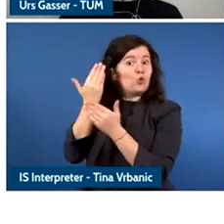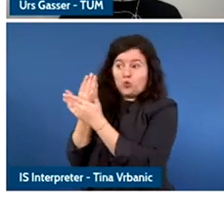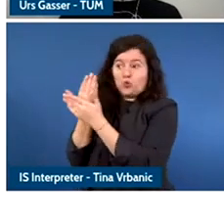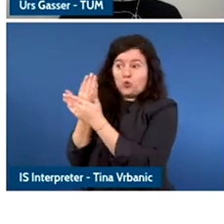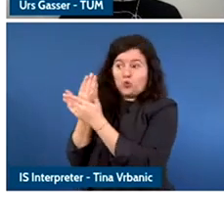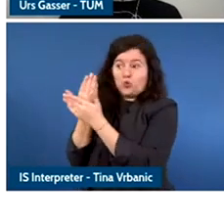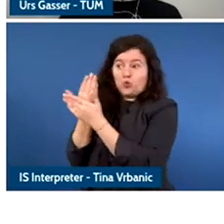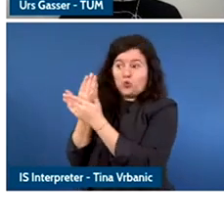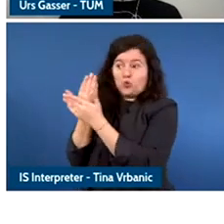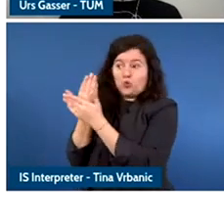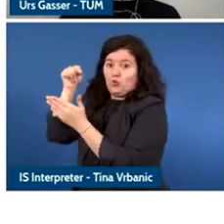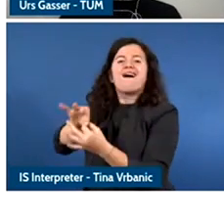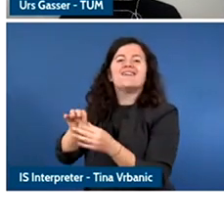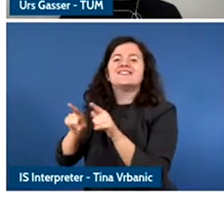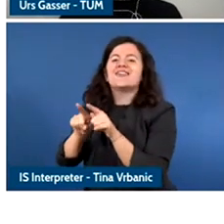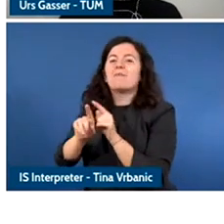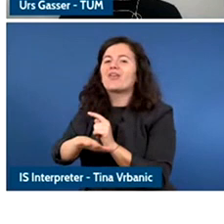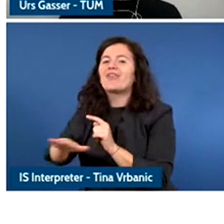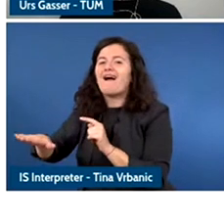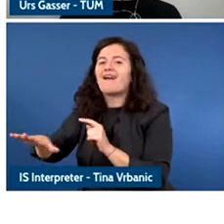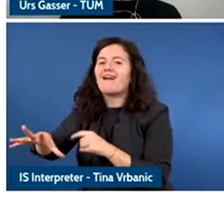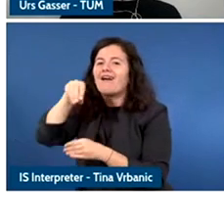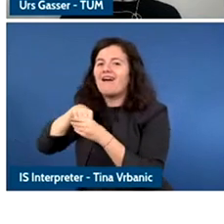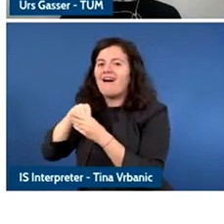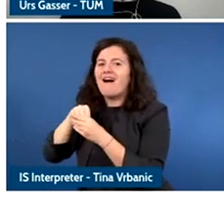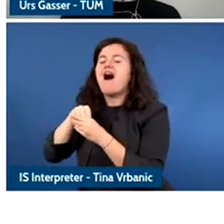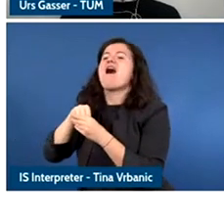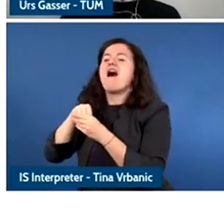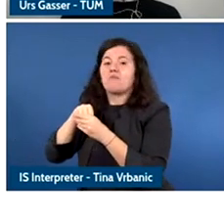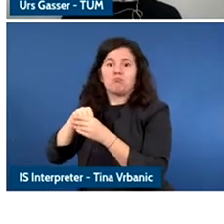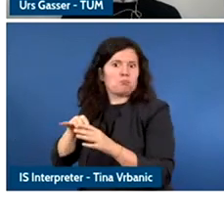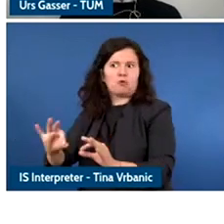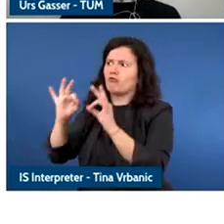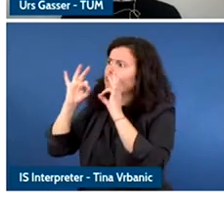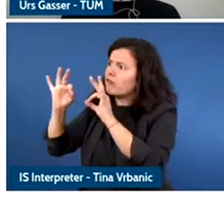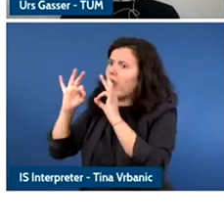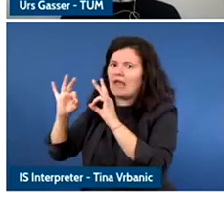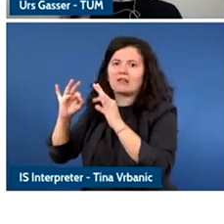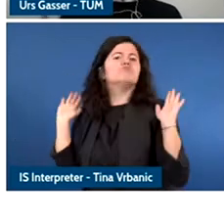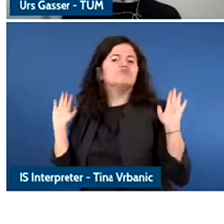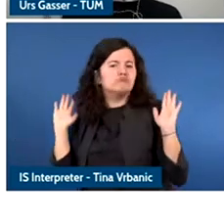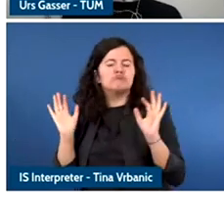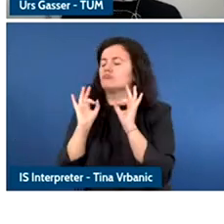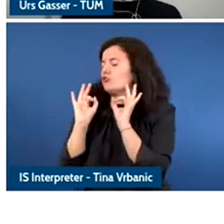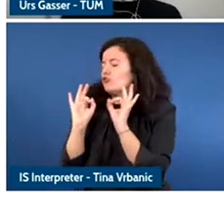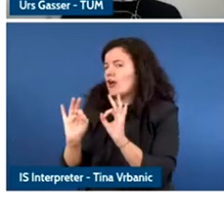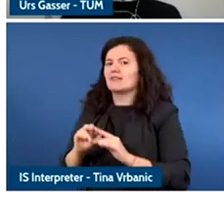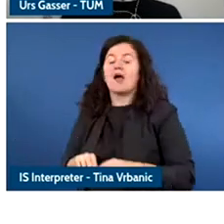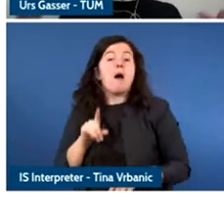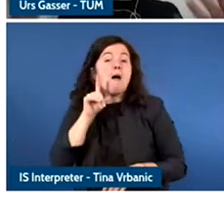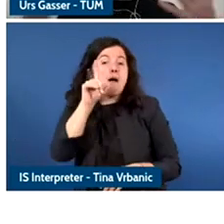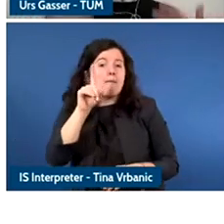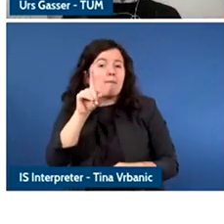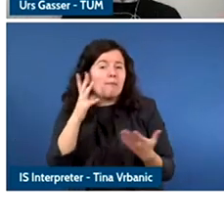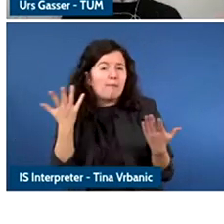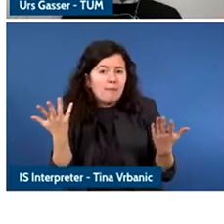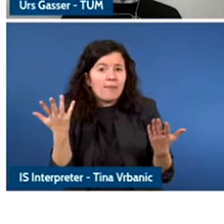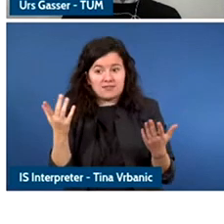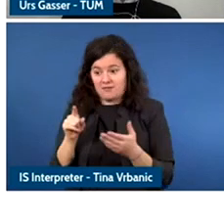At the same time it also creates a new challenge and that is someone has to implement these policies into practice.